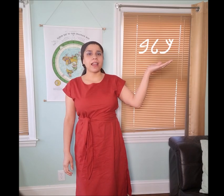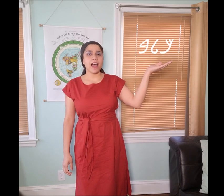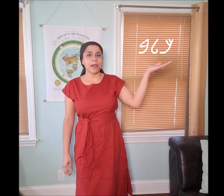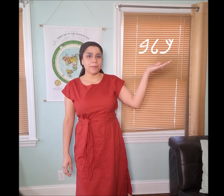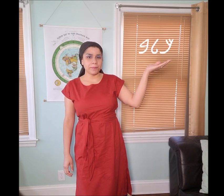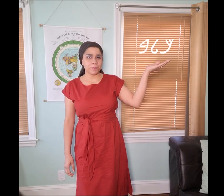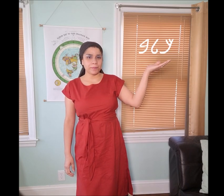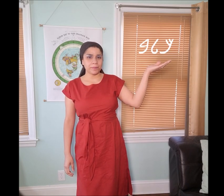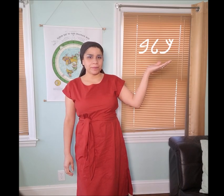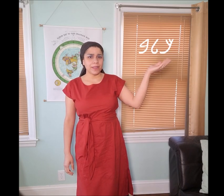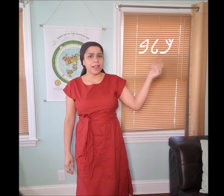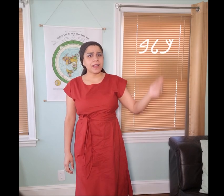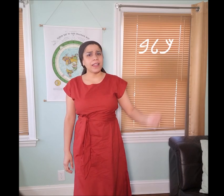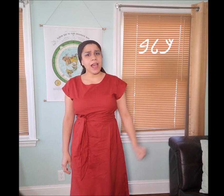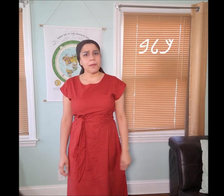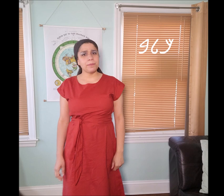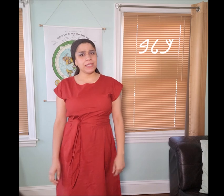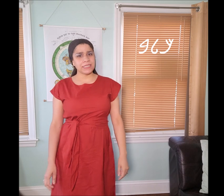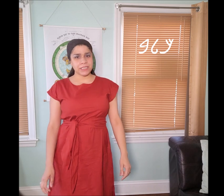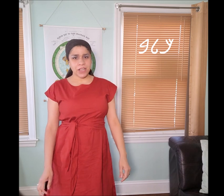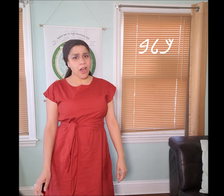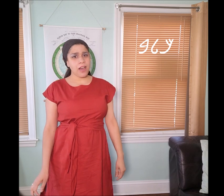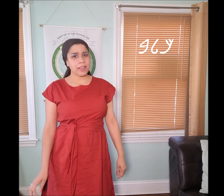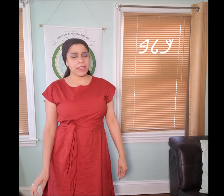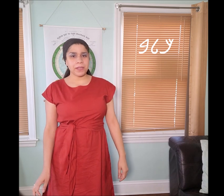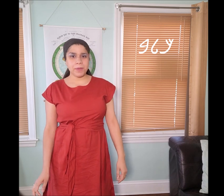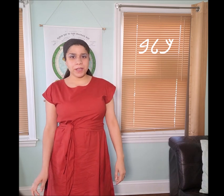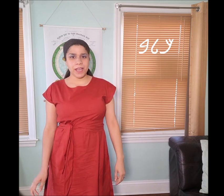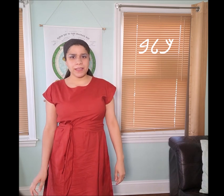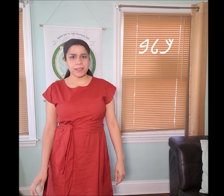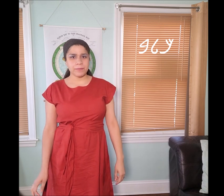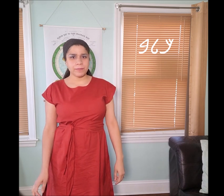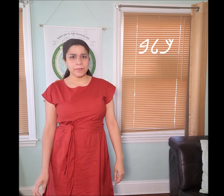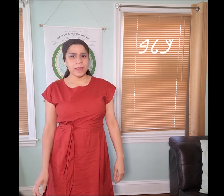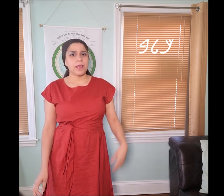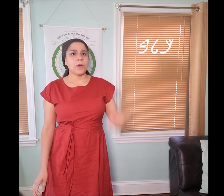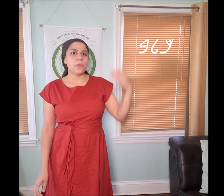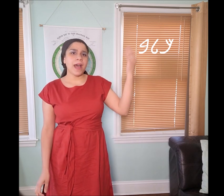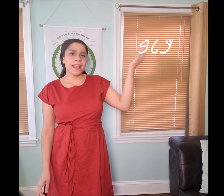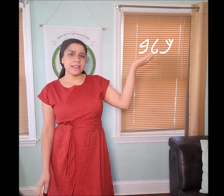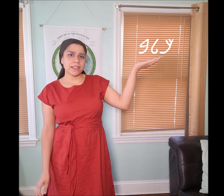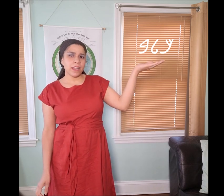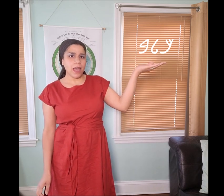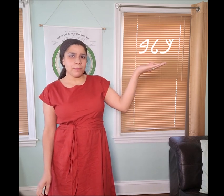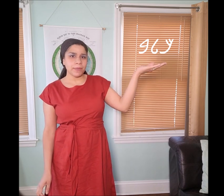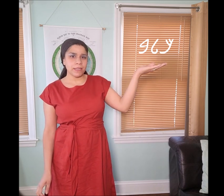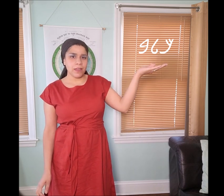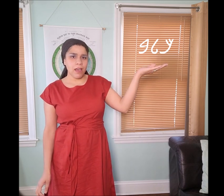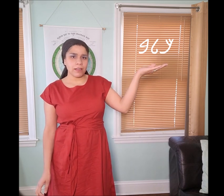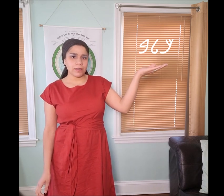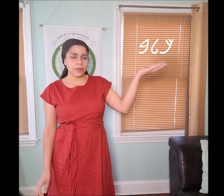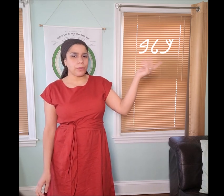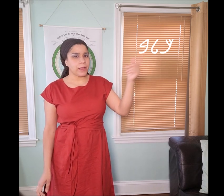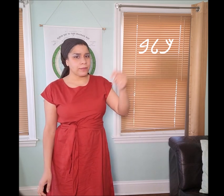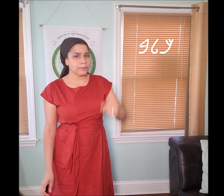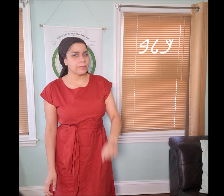“𐤊𐤋𐤁 kalab” means dog in Manakahthey 𐤌𐤍𐤇𐤕𐤉. Why does “𐤊𐤋𐤁 kalab” mean dog?